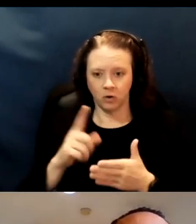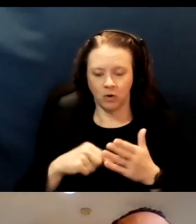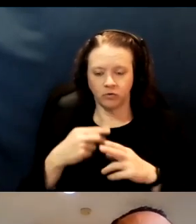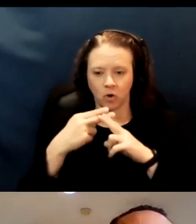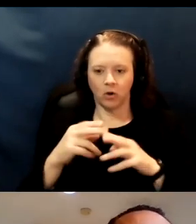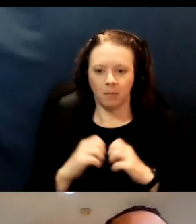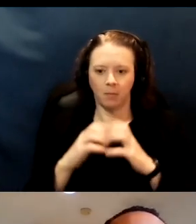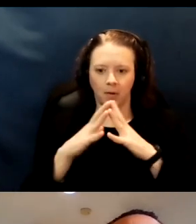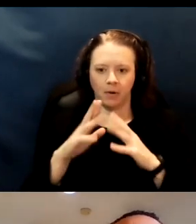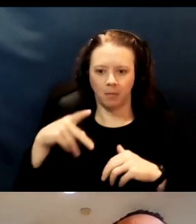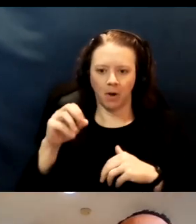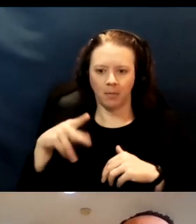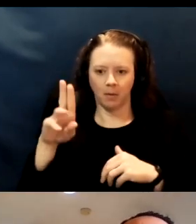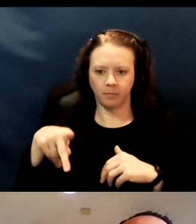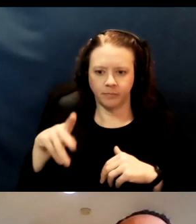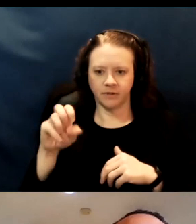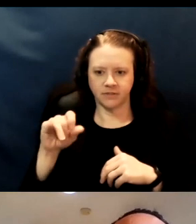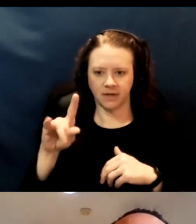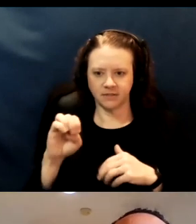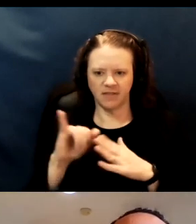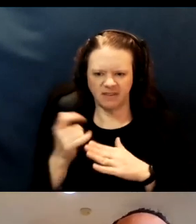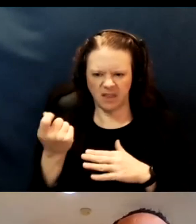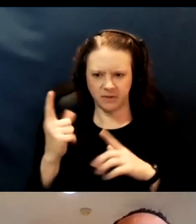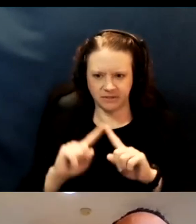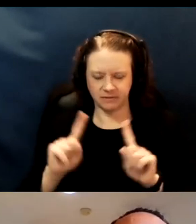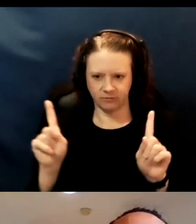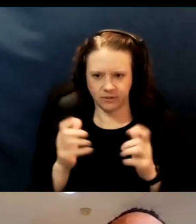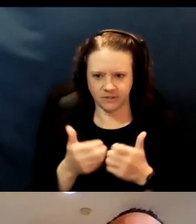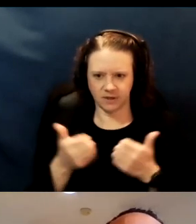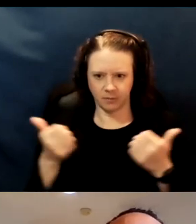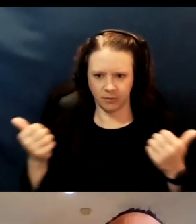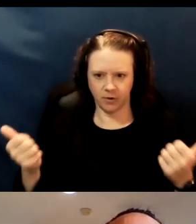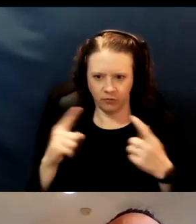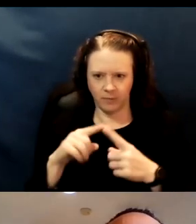So I'm gonna touch on this a little bit. This is separate from the in-home vaccinations.